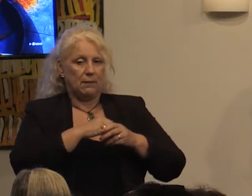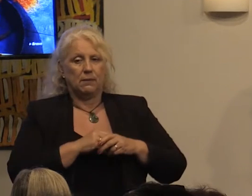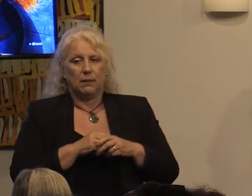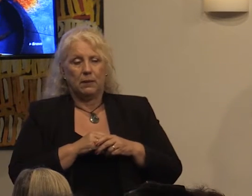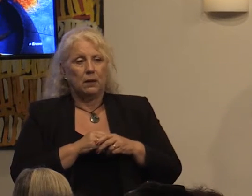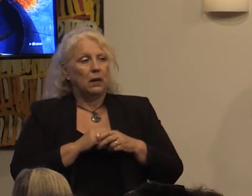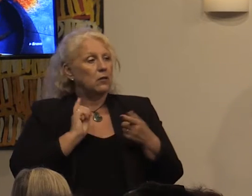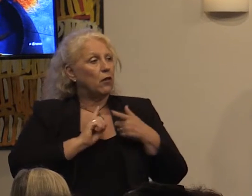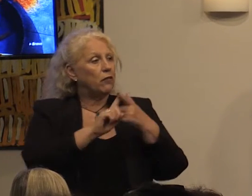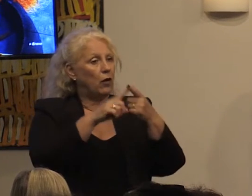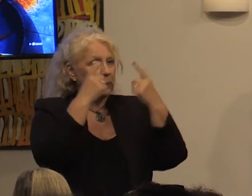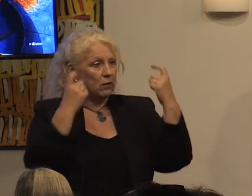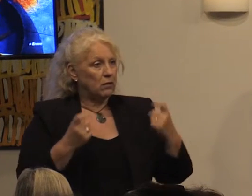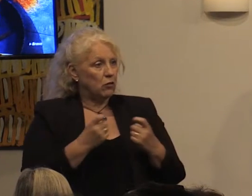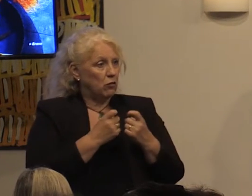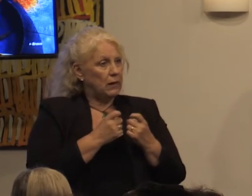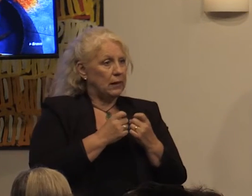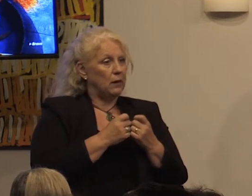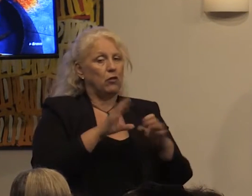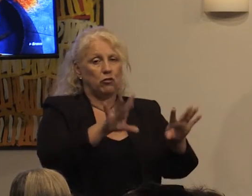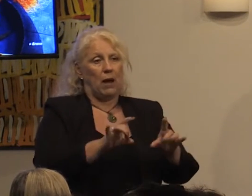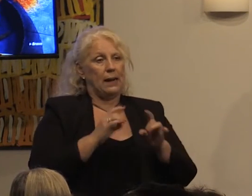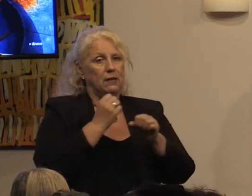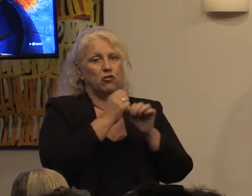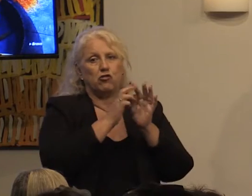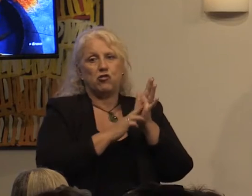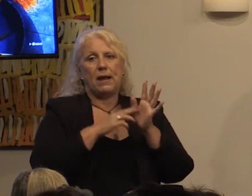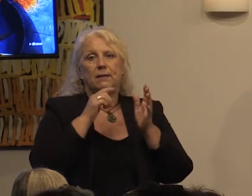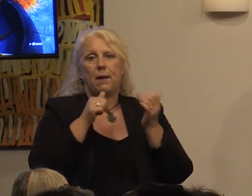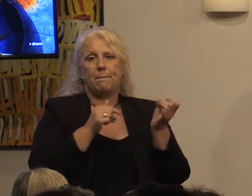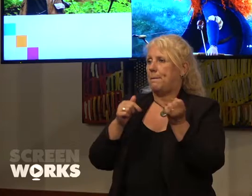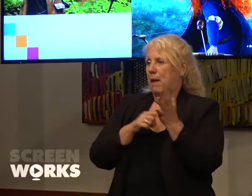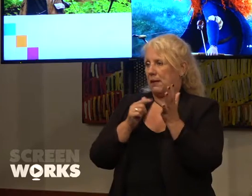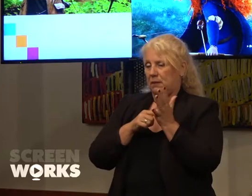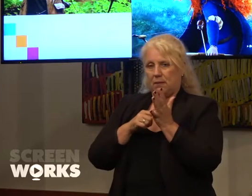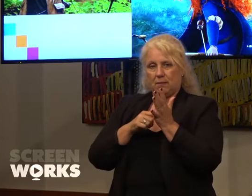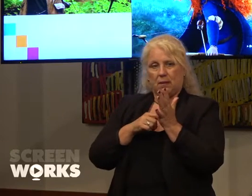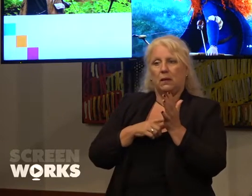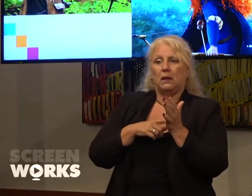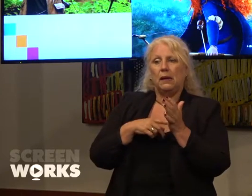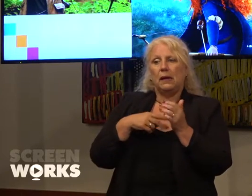So following Screen Australia's 'Gender Matters' announcement in November 2015 Screen Queensland launched with an event